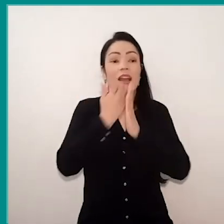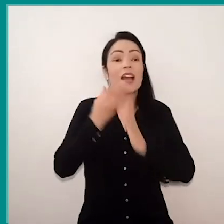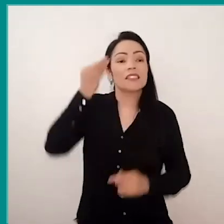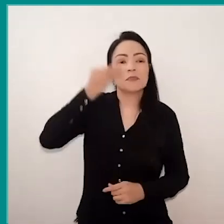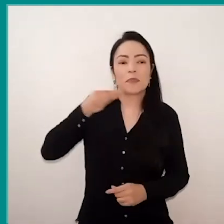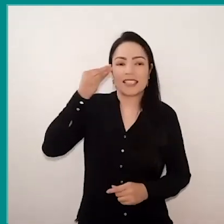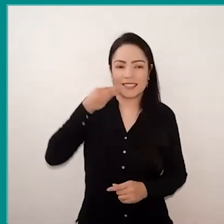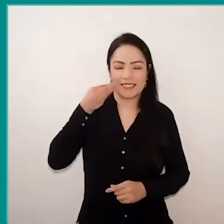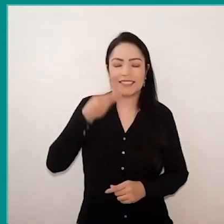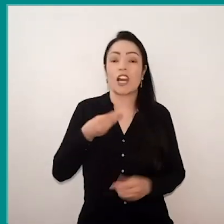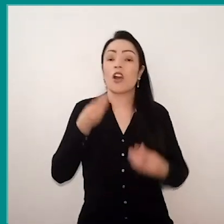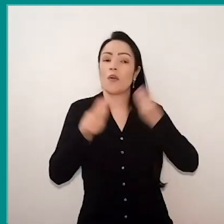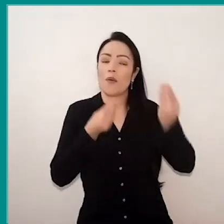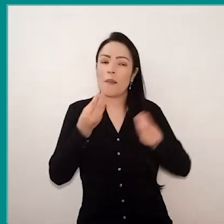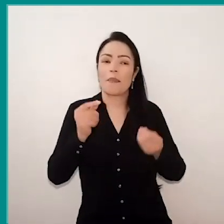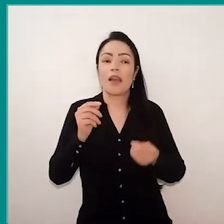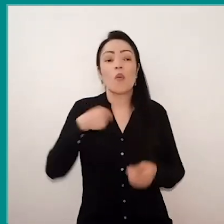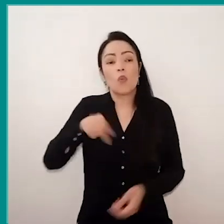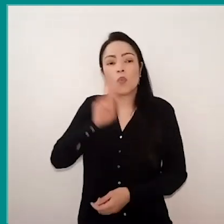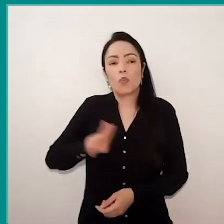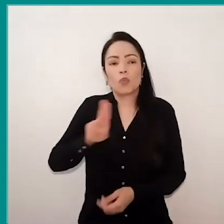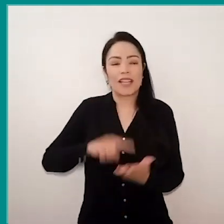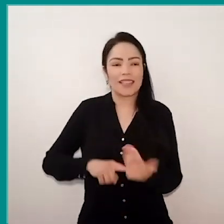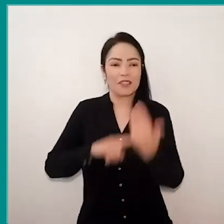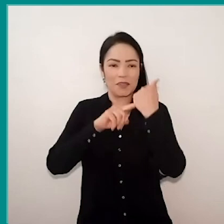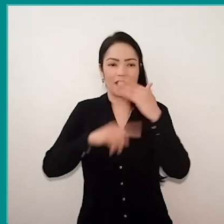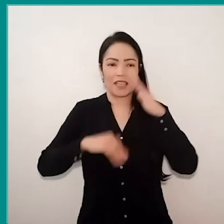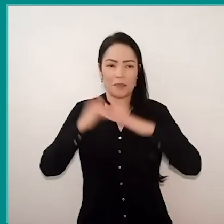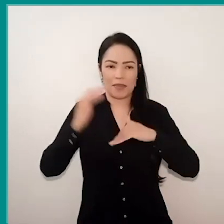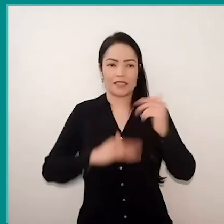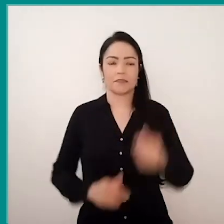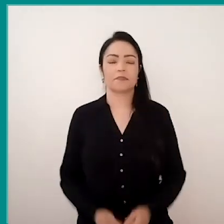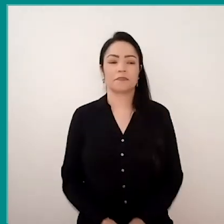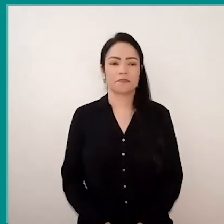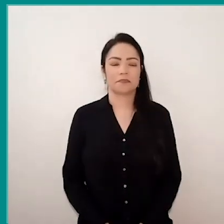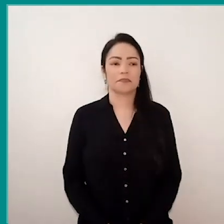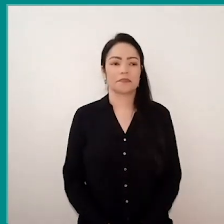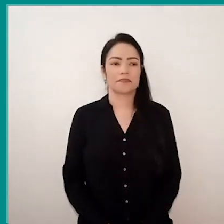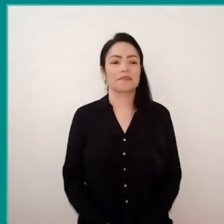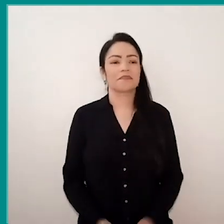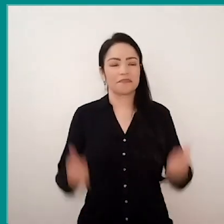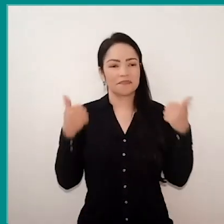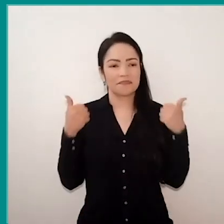and how I have been dealing with this technology in practice as a teacher. Excellent, Glaucio,